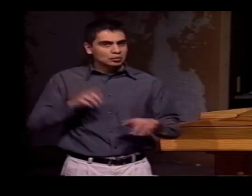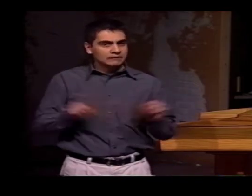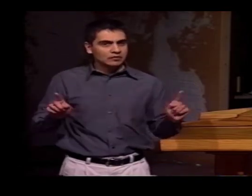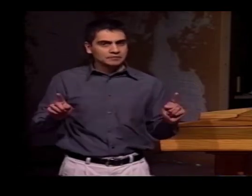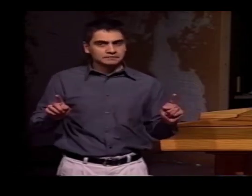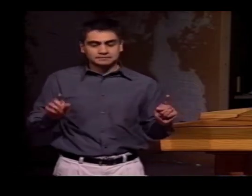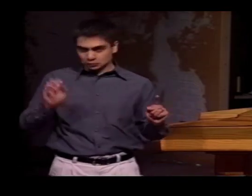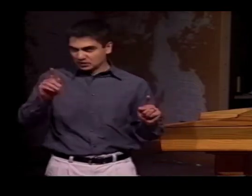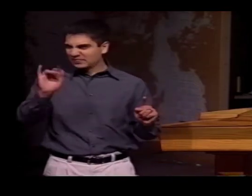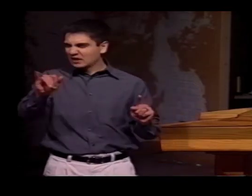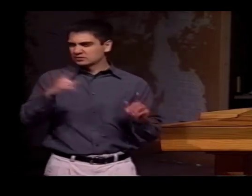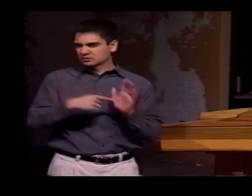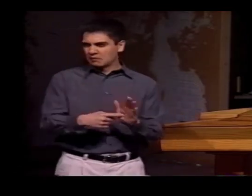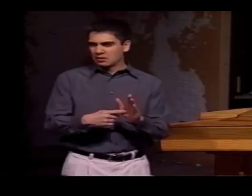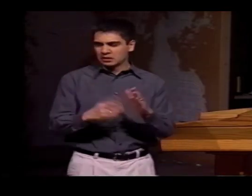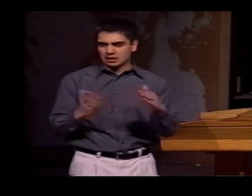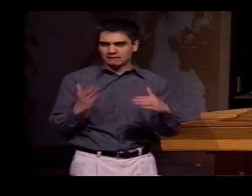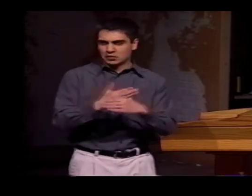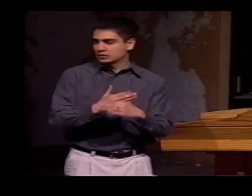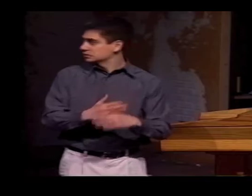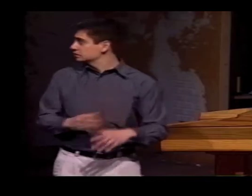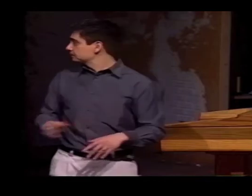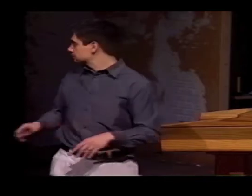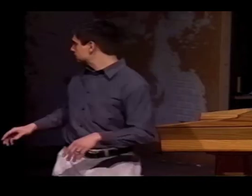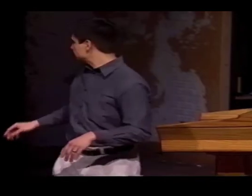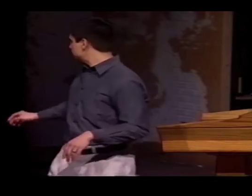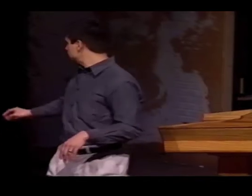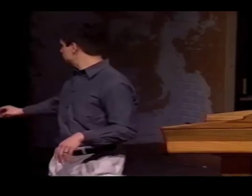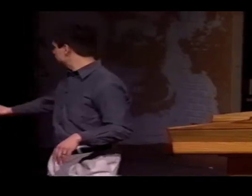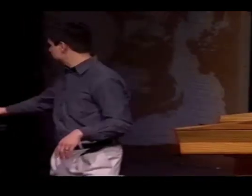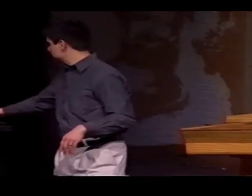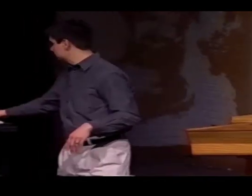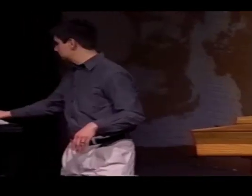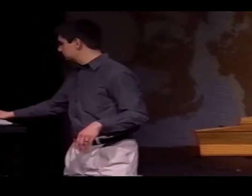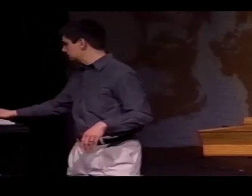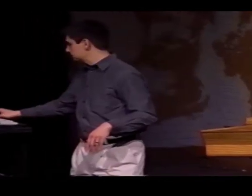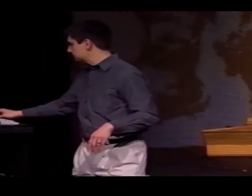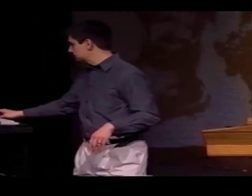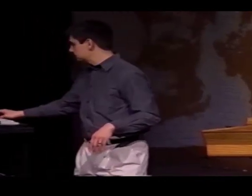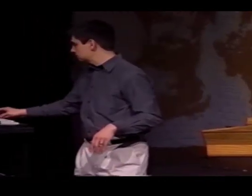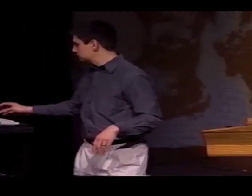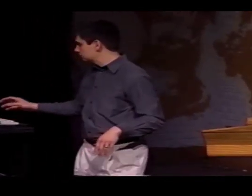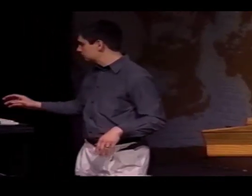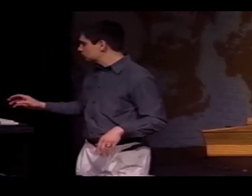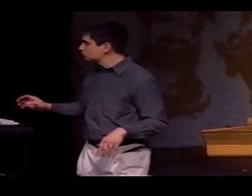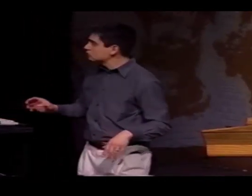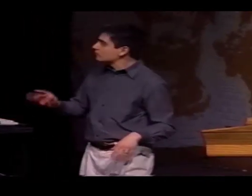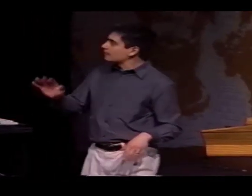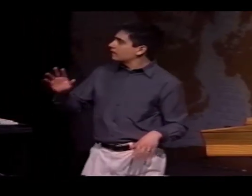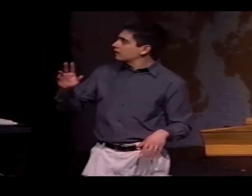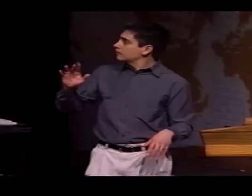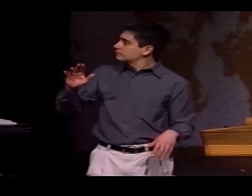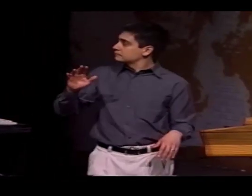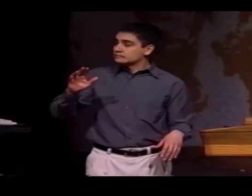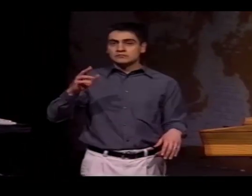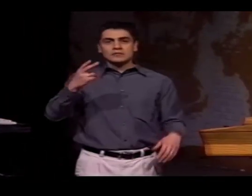THE PRODUCTION IS GOING TO BE DIFFERENT, AND SO, THEREFORE, THAT SOUND WILL INTERFERE WITH MY PRODUCTION OF THE WORD.